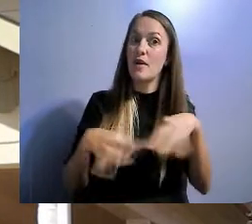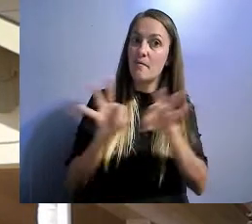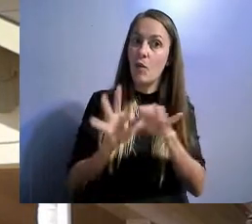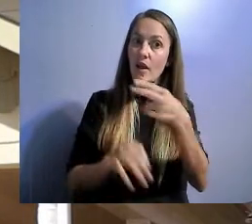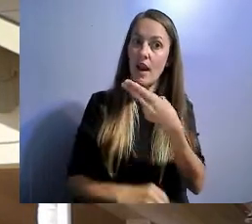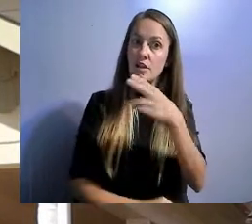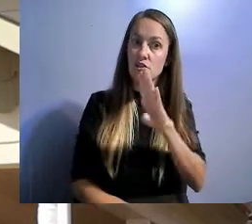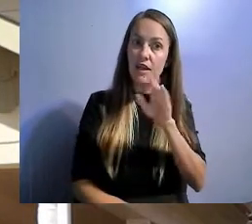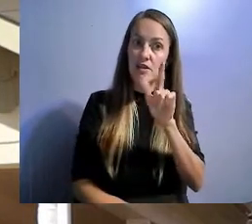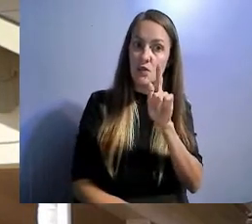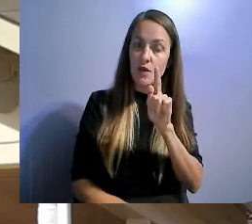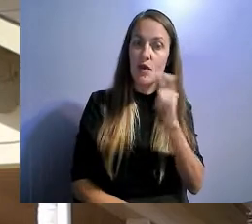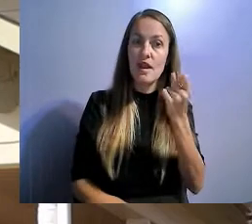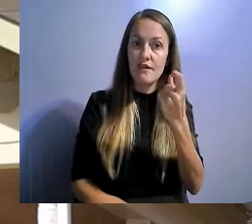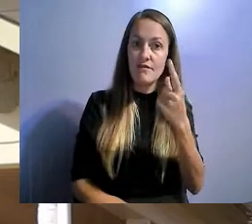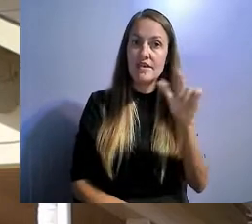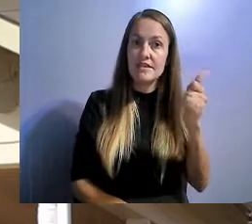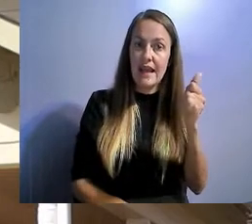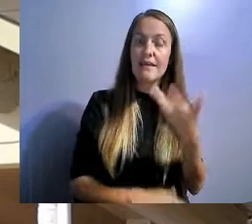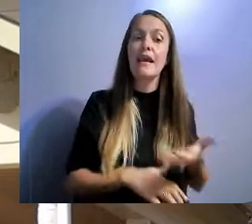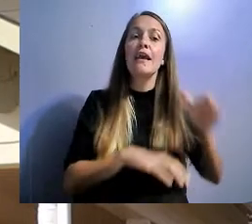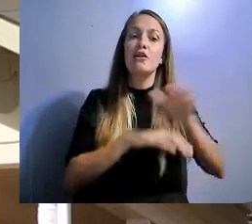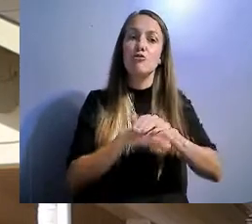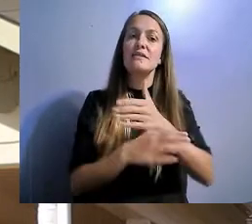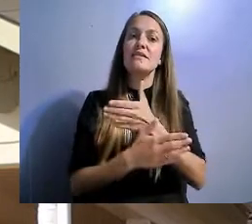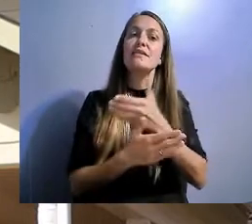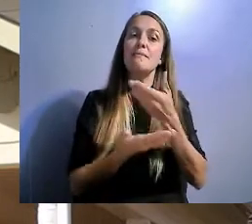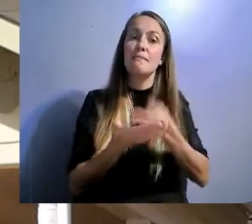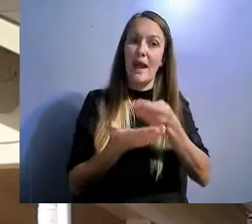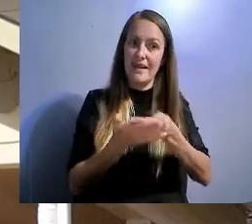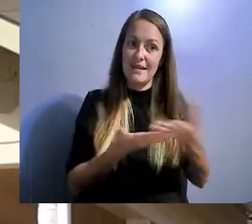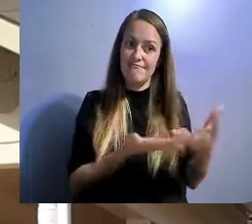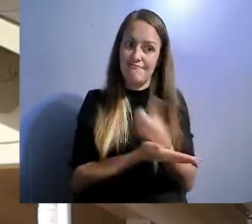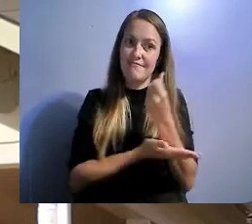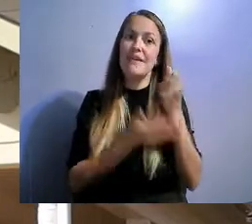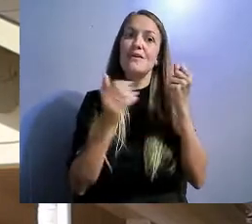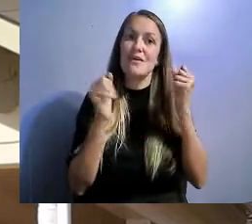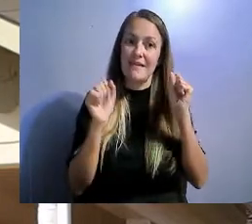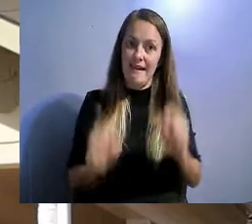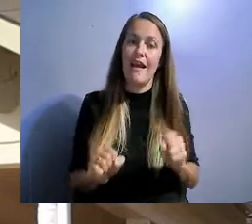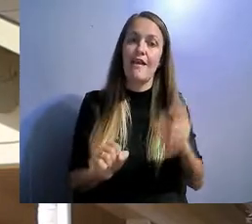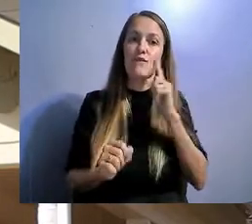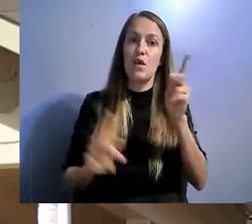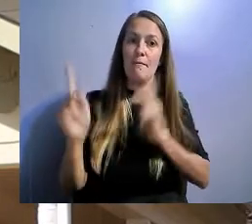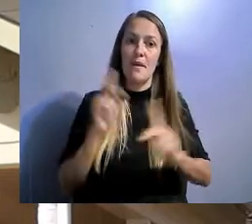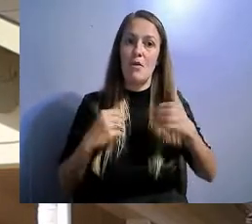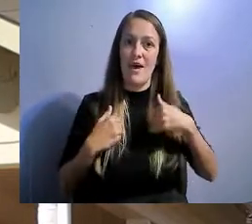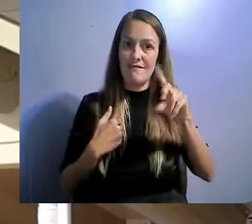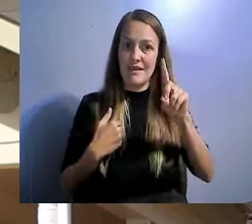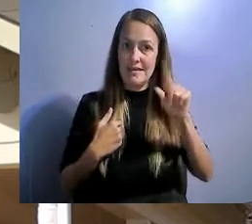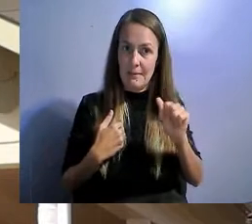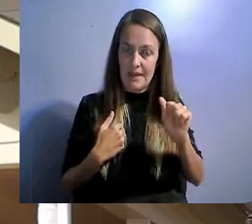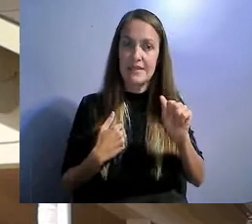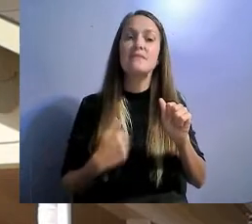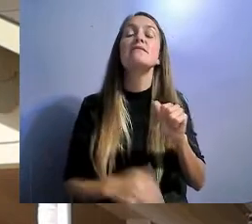violations of the law. Prior to the past bill of house Bill 211110, the remedies available to people with disabilities were limited